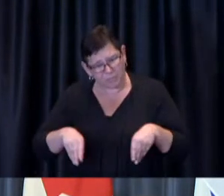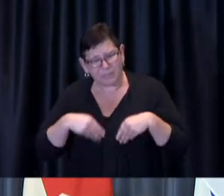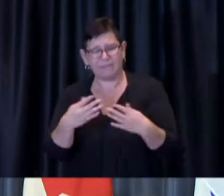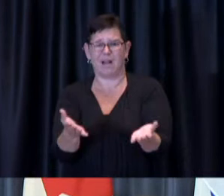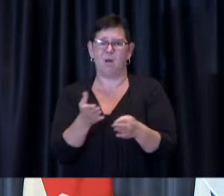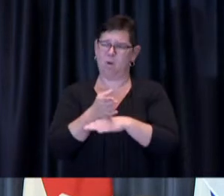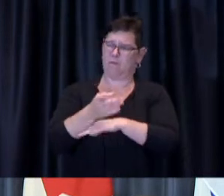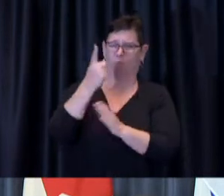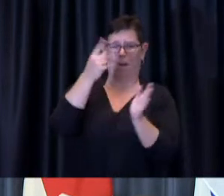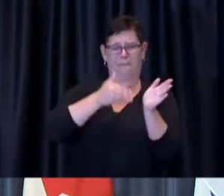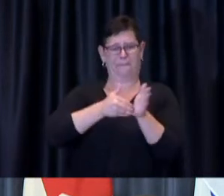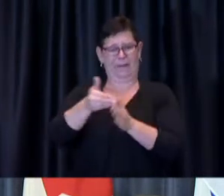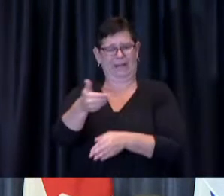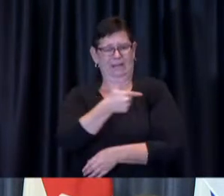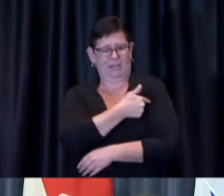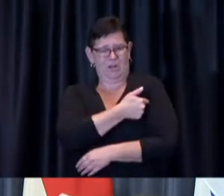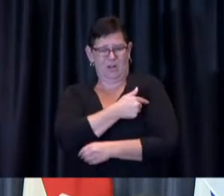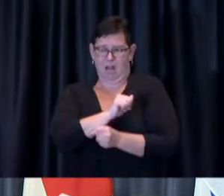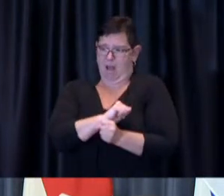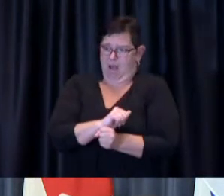in our City-operated mass immunization clinics.